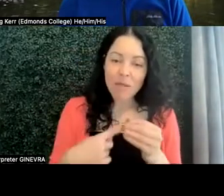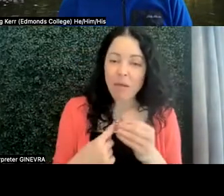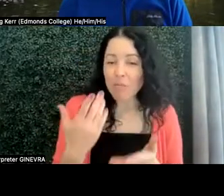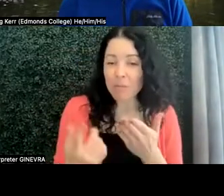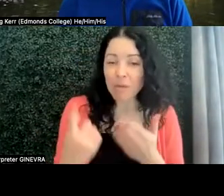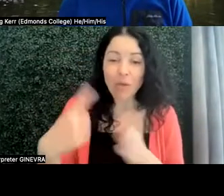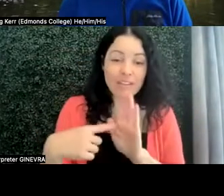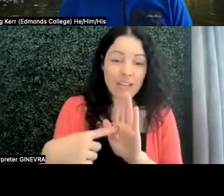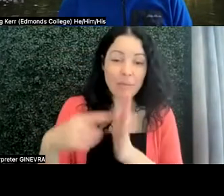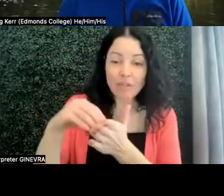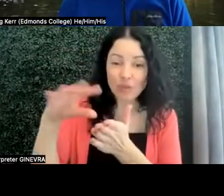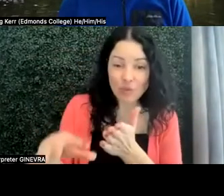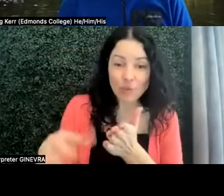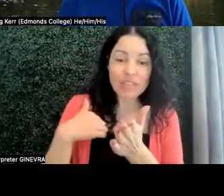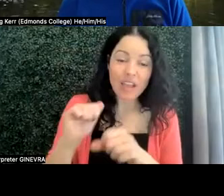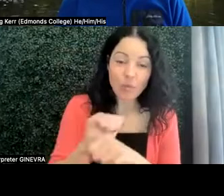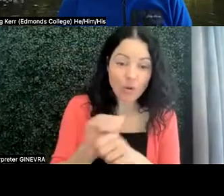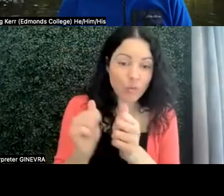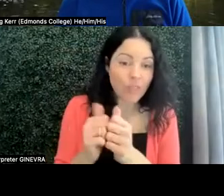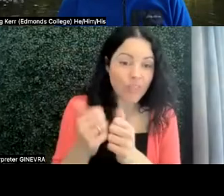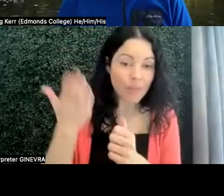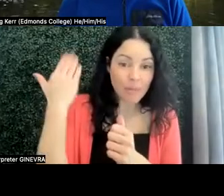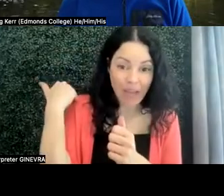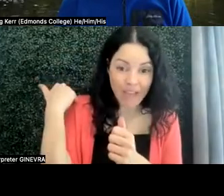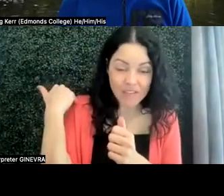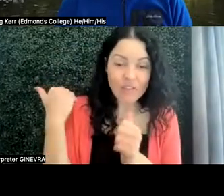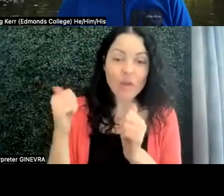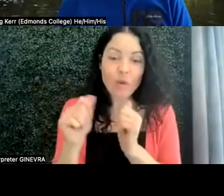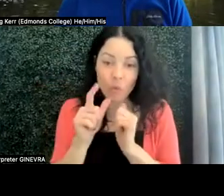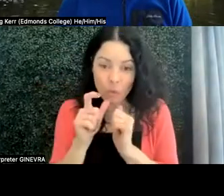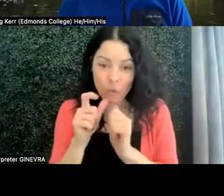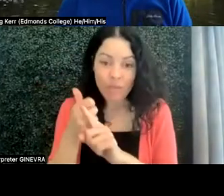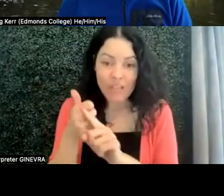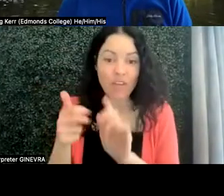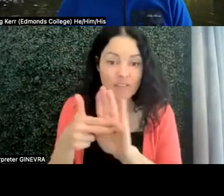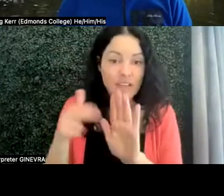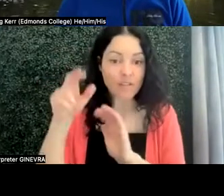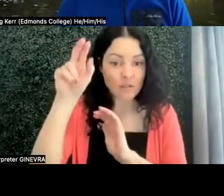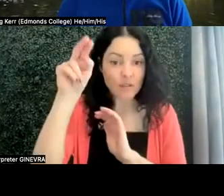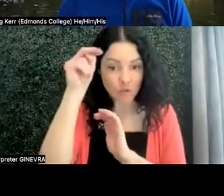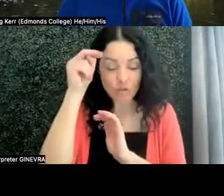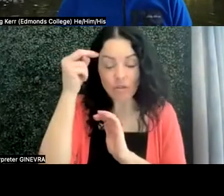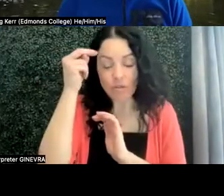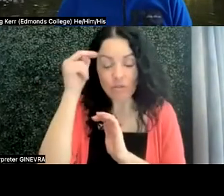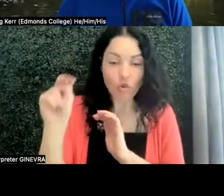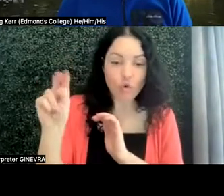I have worked with in the past who is neurodiverse. And so, I had to think about who I wanted,